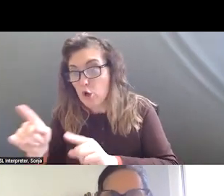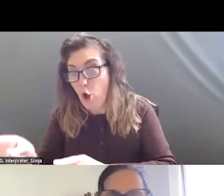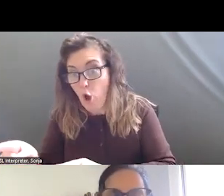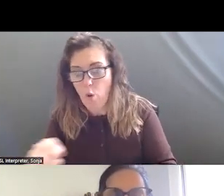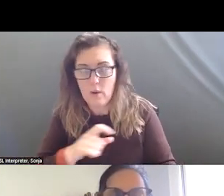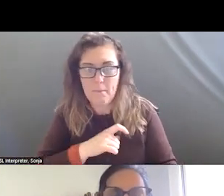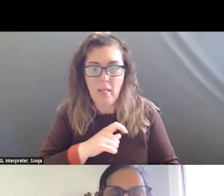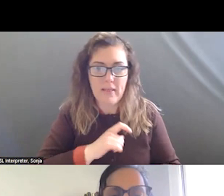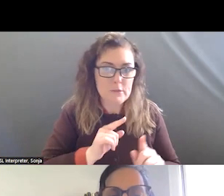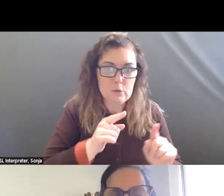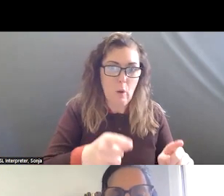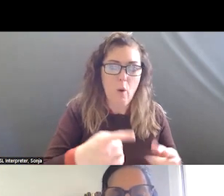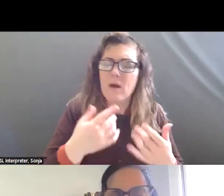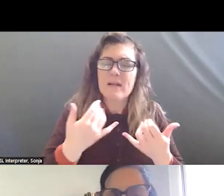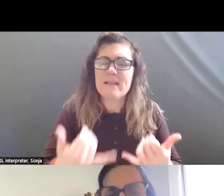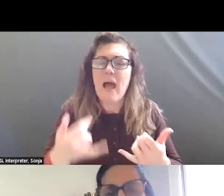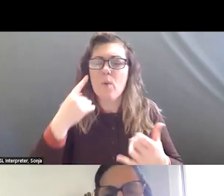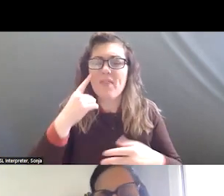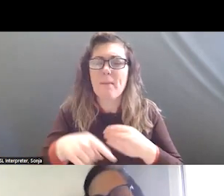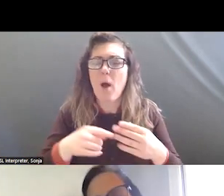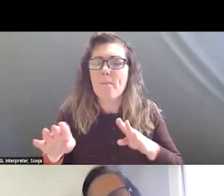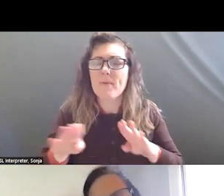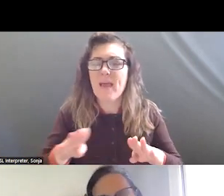ABOUT BEHAVIORAL HEALTH AND THINKING ABOUT HOW WE ENGAGE WITH